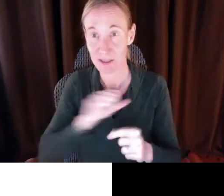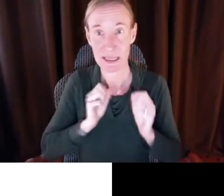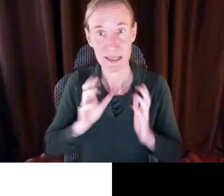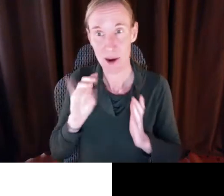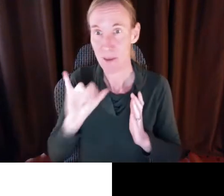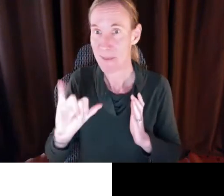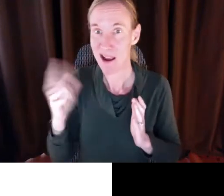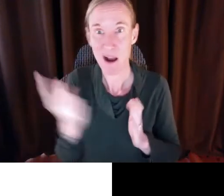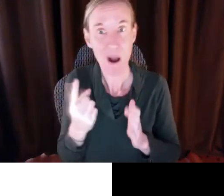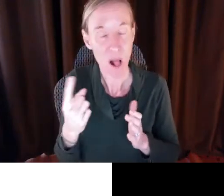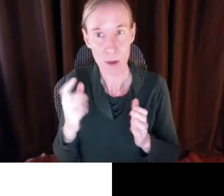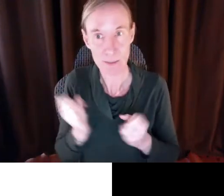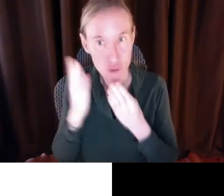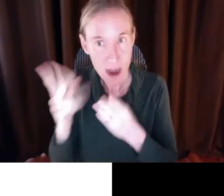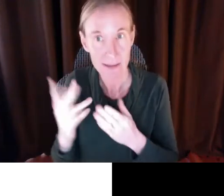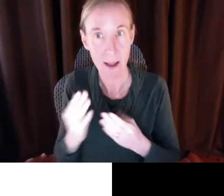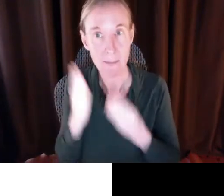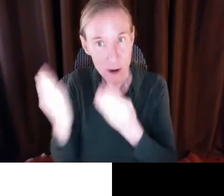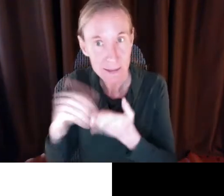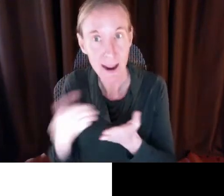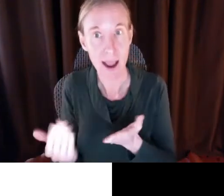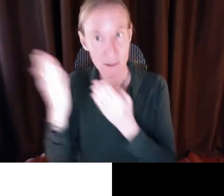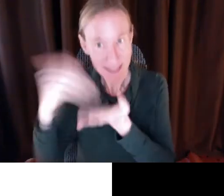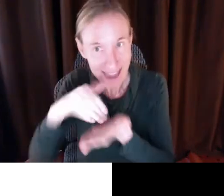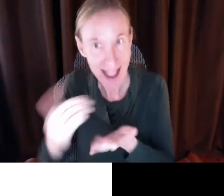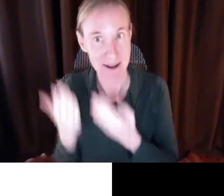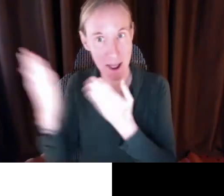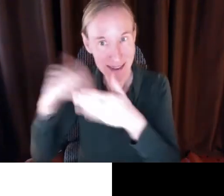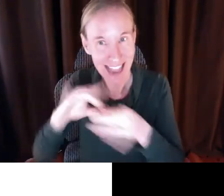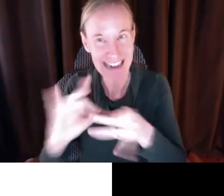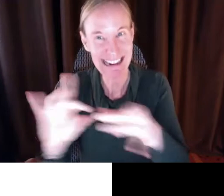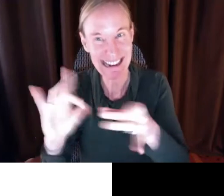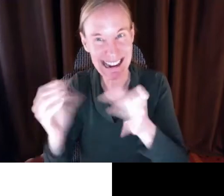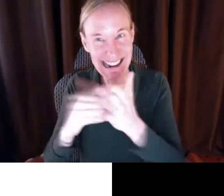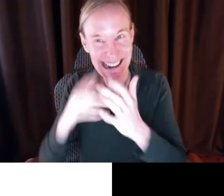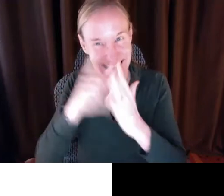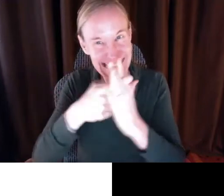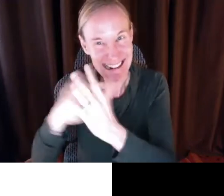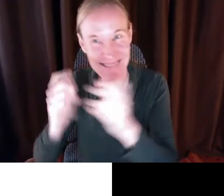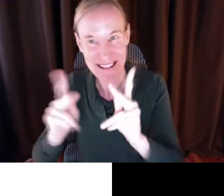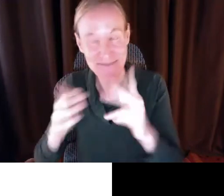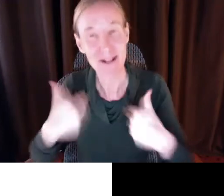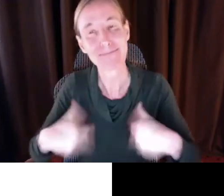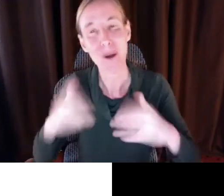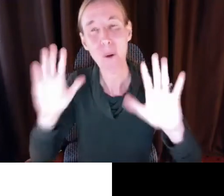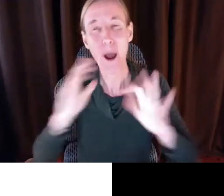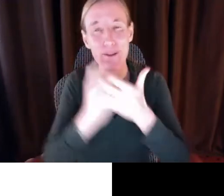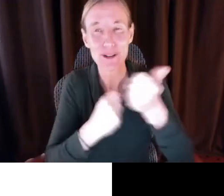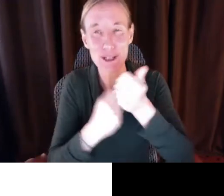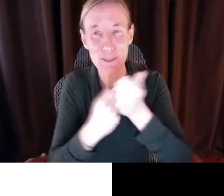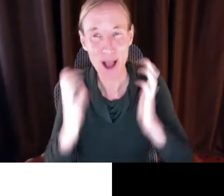hearings last week. Senator May really takes every opportunity she has to lift up this issue and to fight for us